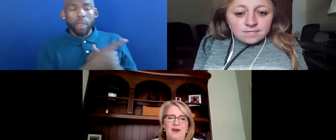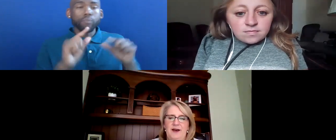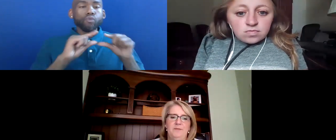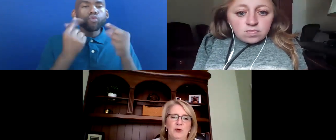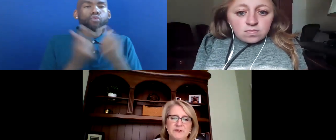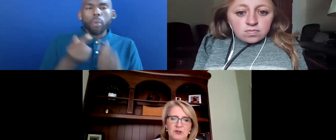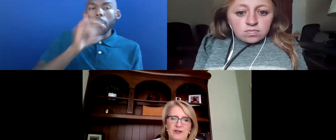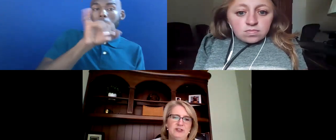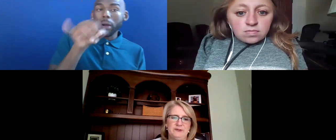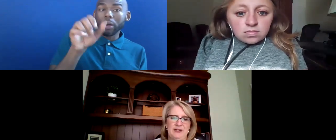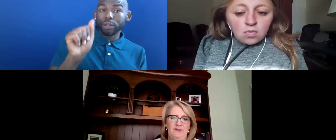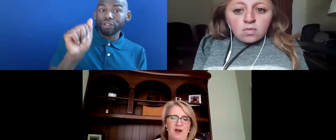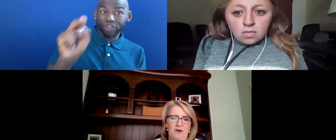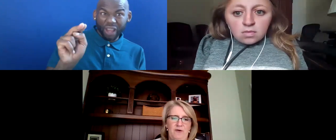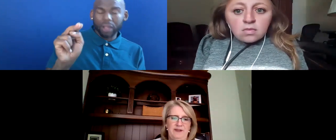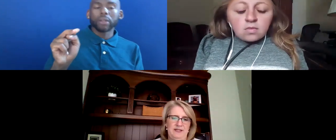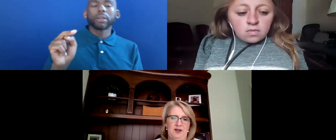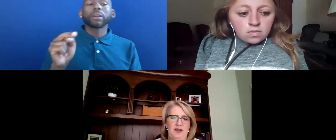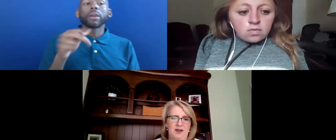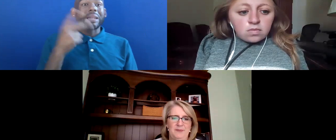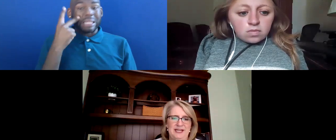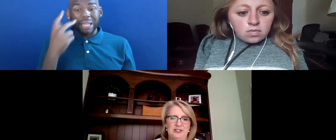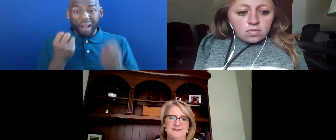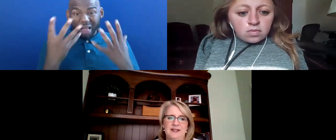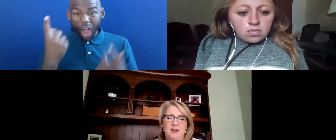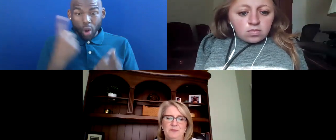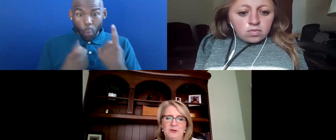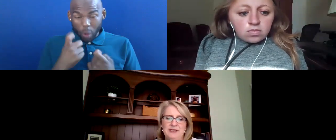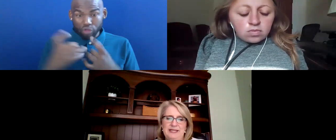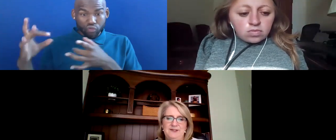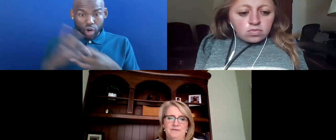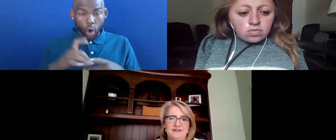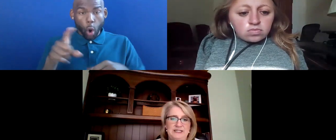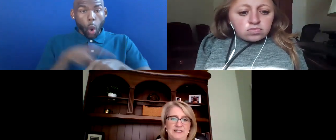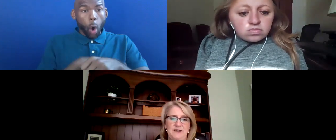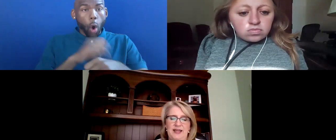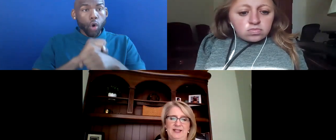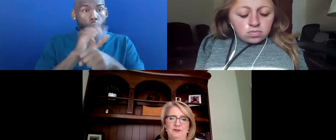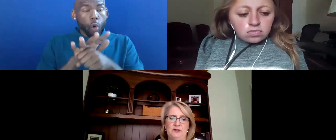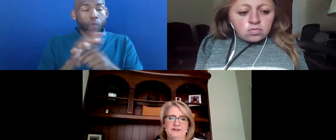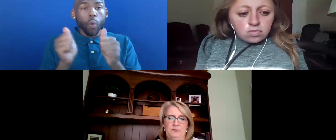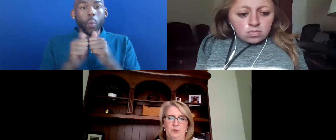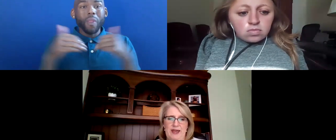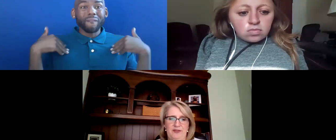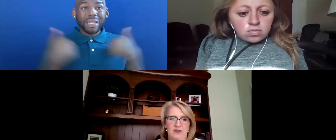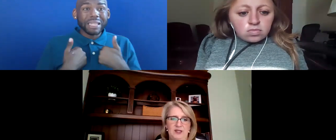MOST OF THE QUESTIONS AROUND LONG COVID ACCOMMODATIONS BEING RELATED TO FATIGUE AND SHORTNESS OF BREATH.